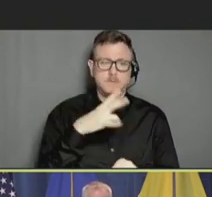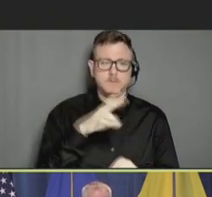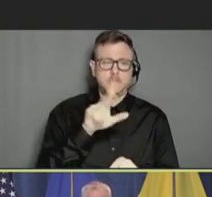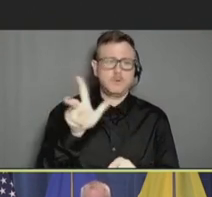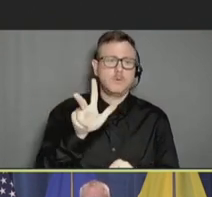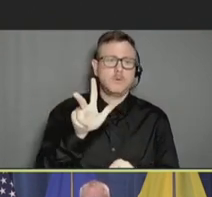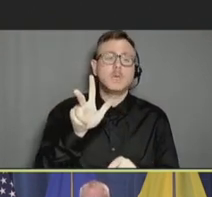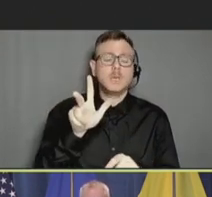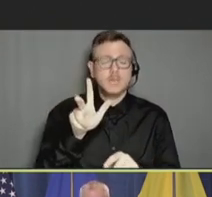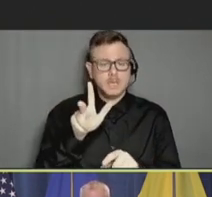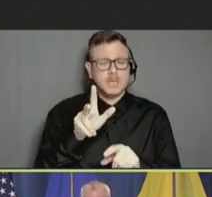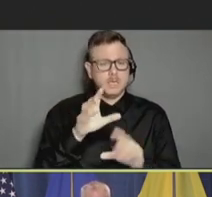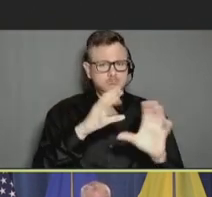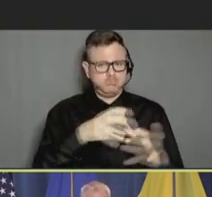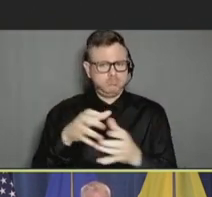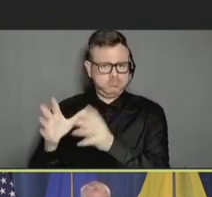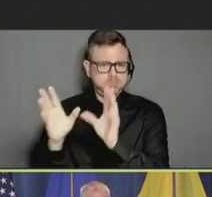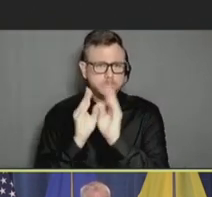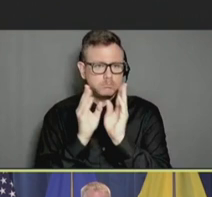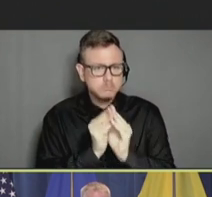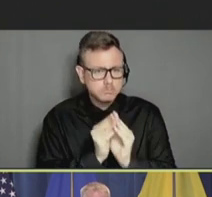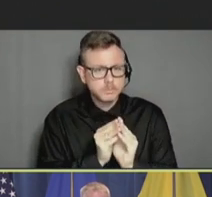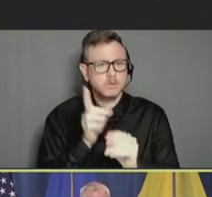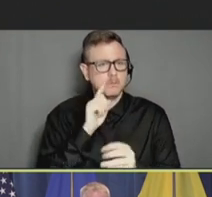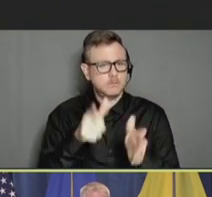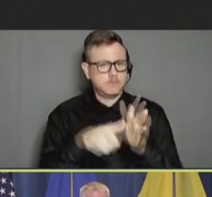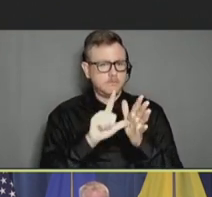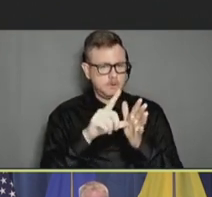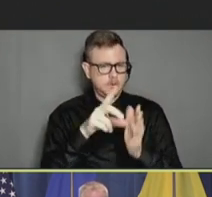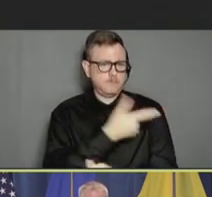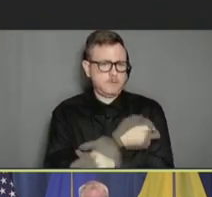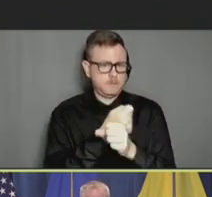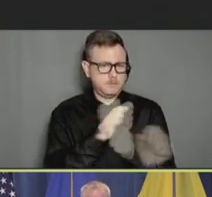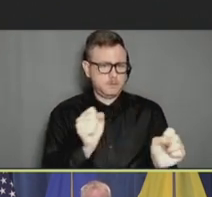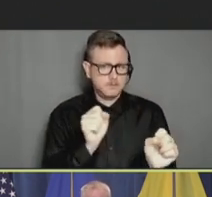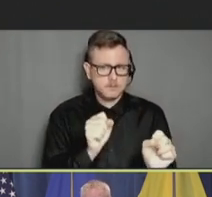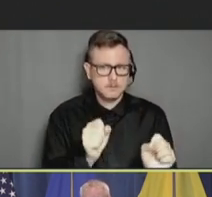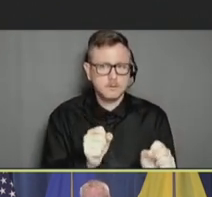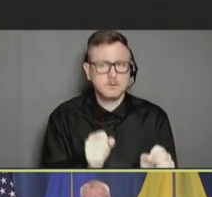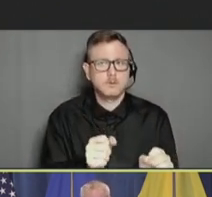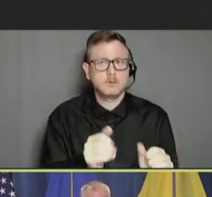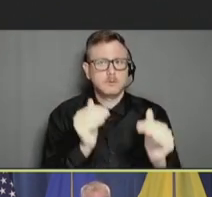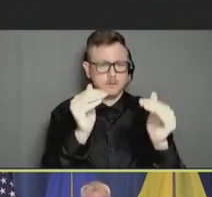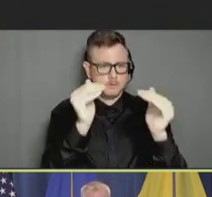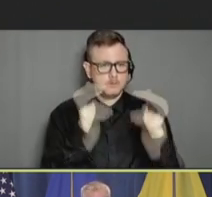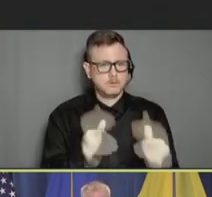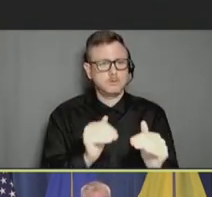review this vaccine safety data. We had 17 joint meetings with the ACIP COVID-19 Vaccines